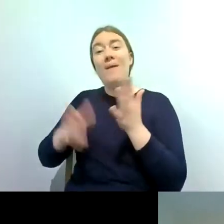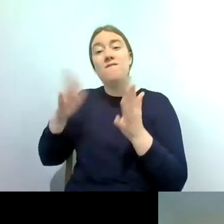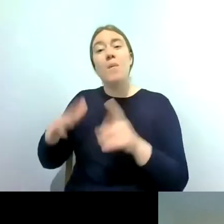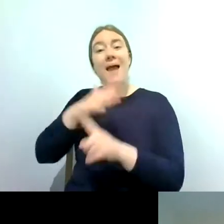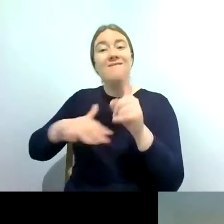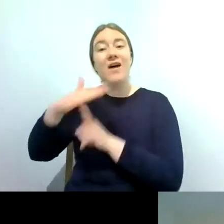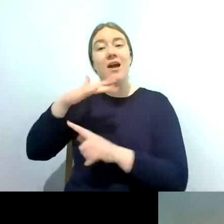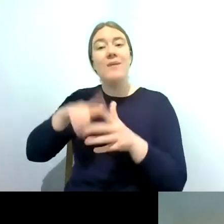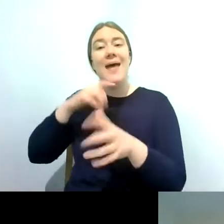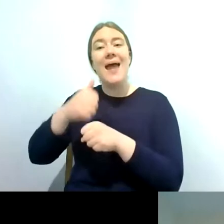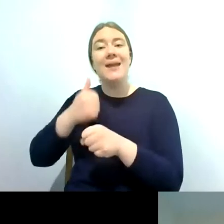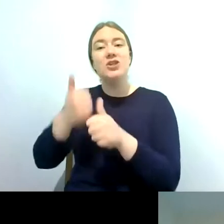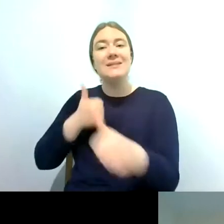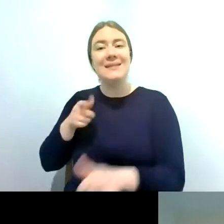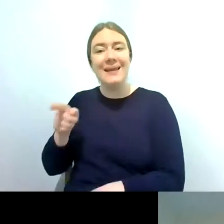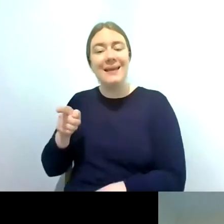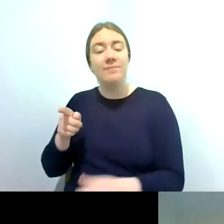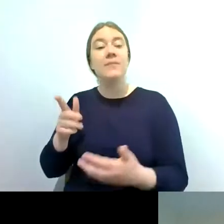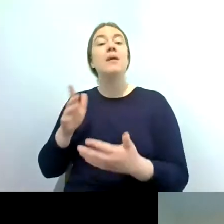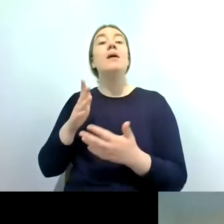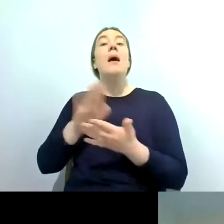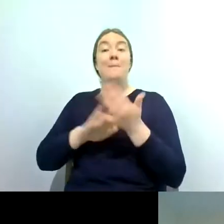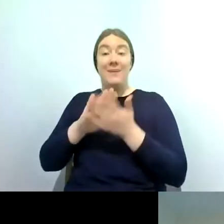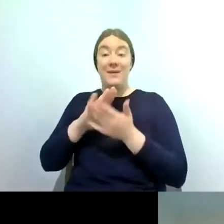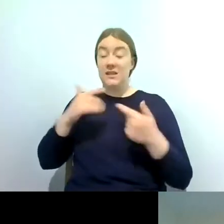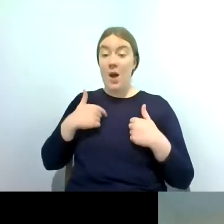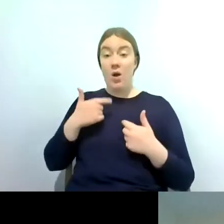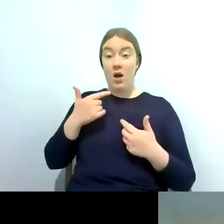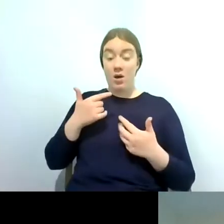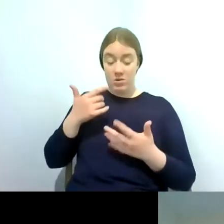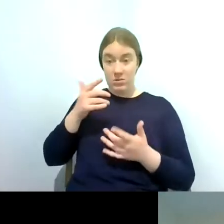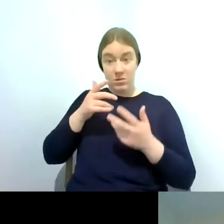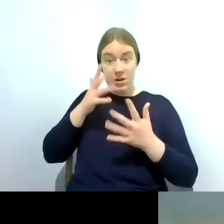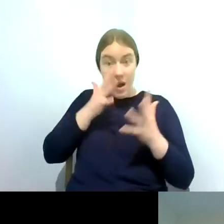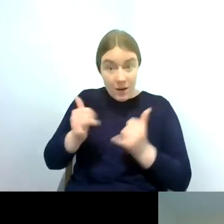and if when we send our results to them they will then go out and do the follow-up water sampling